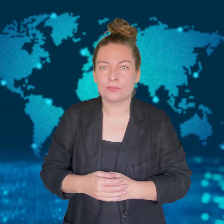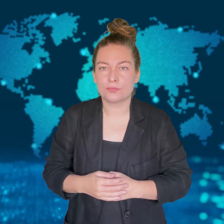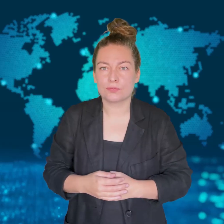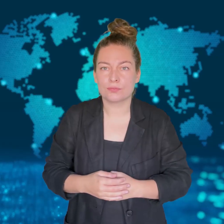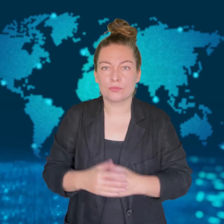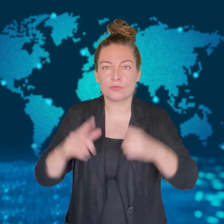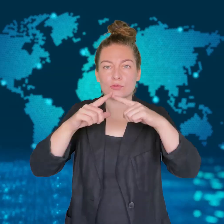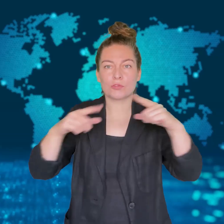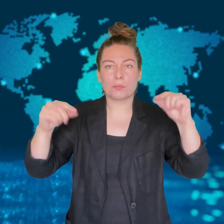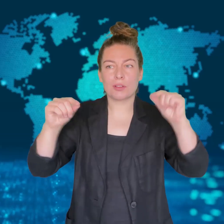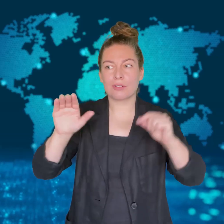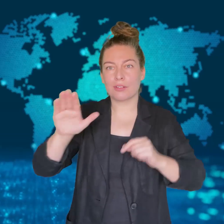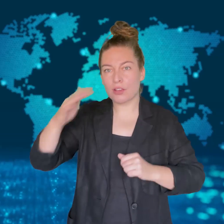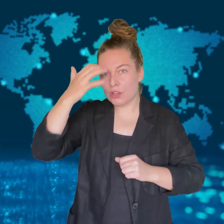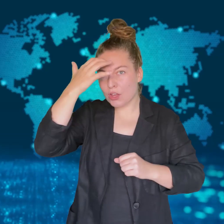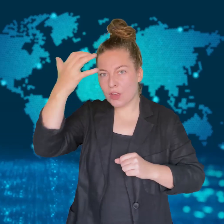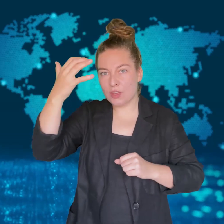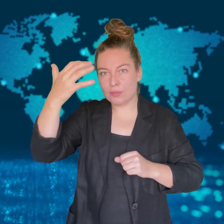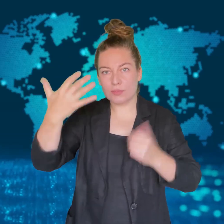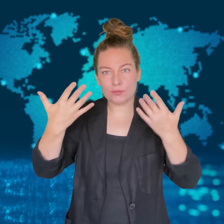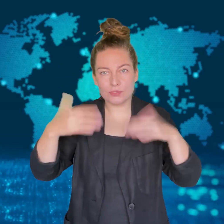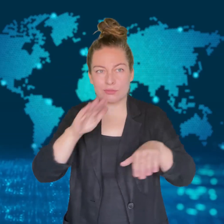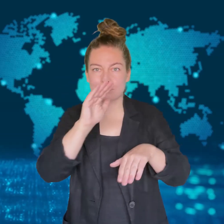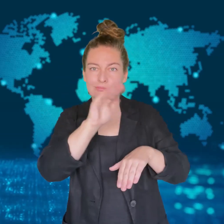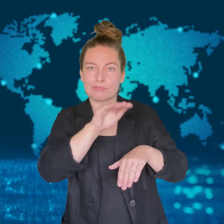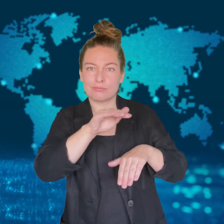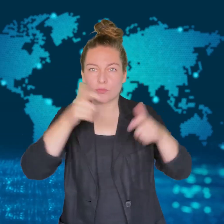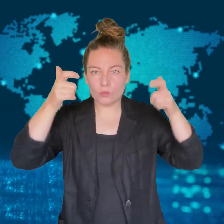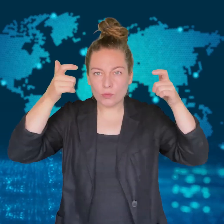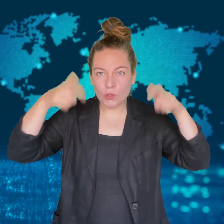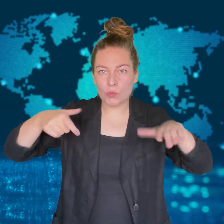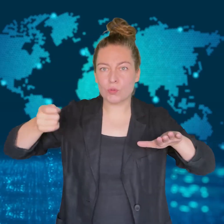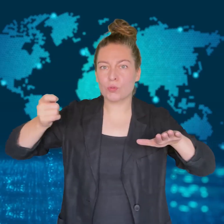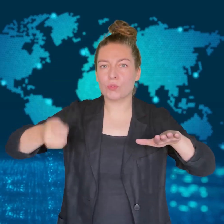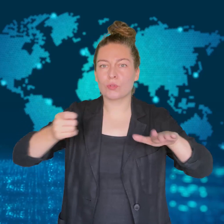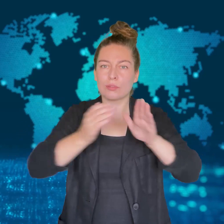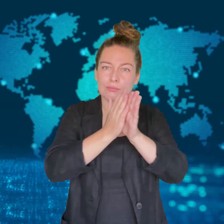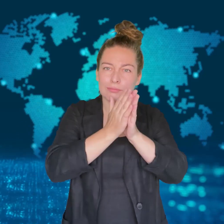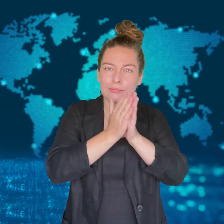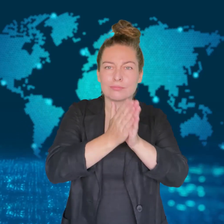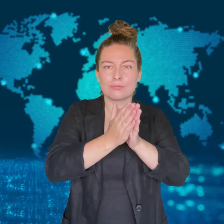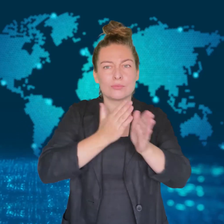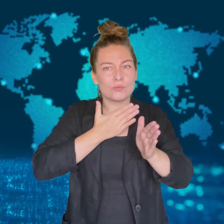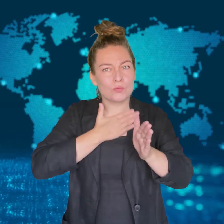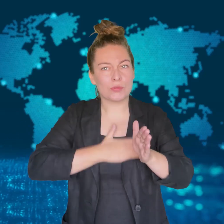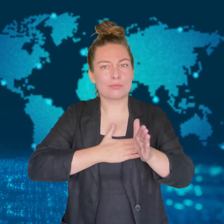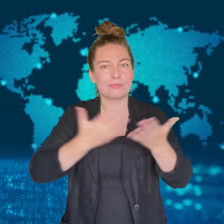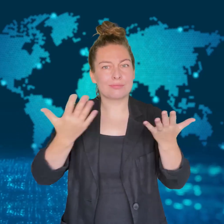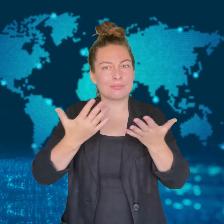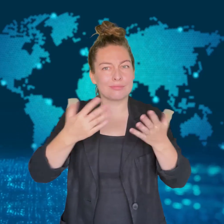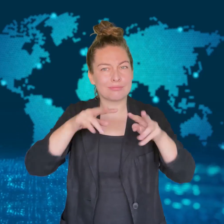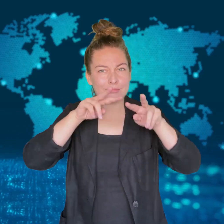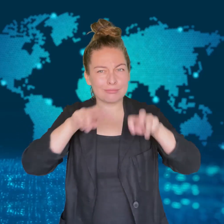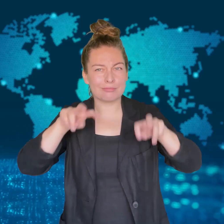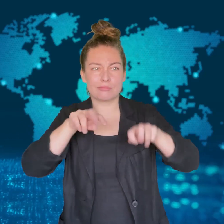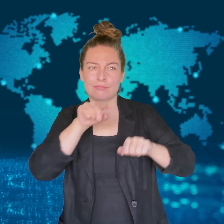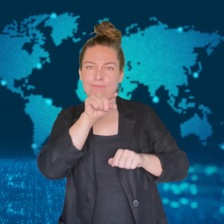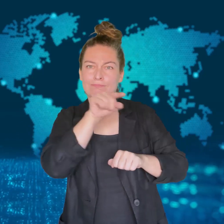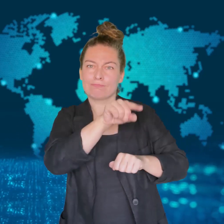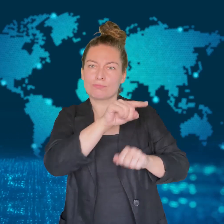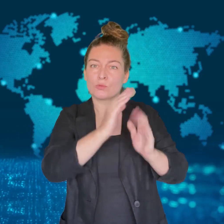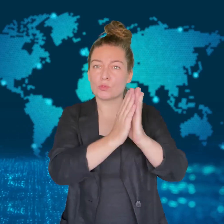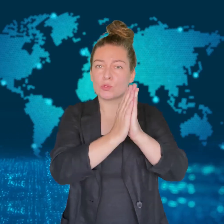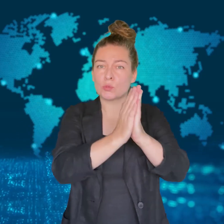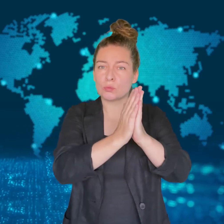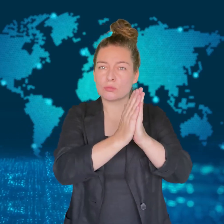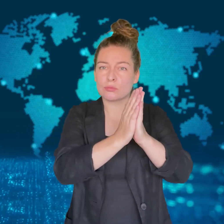Japan's government asked a court to take the move after months of